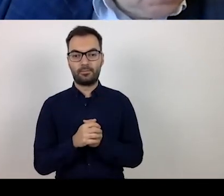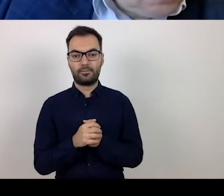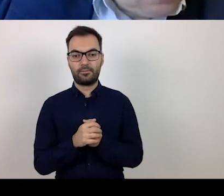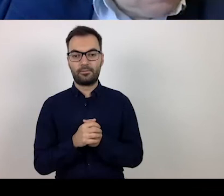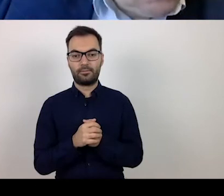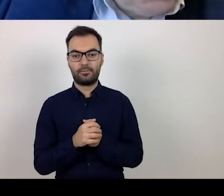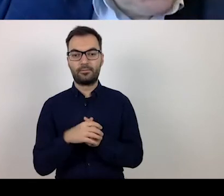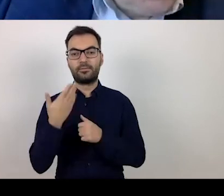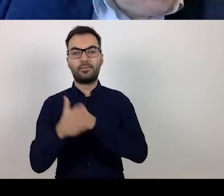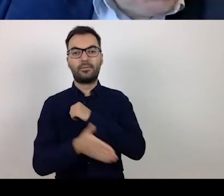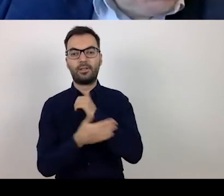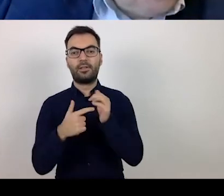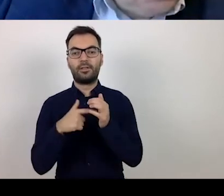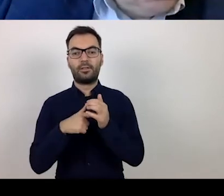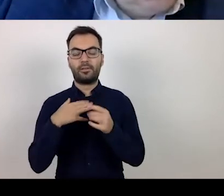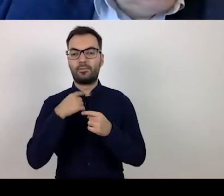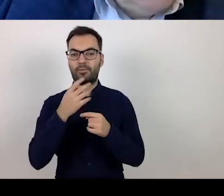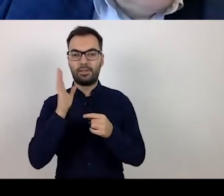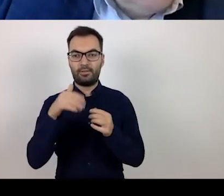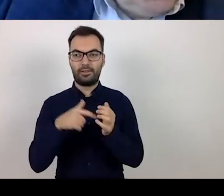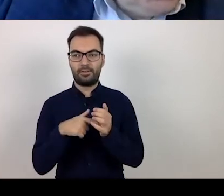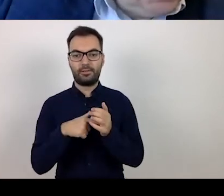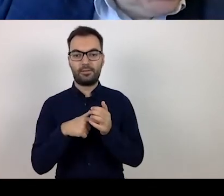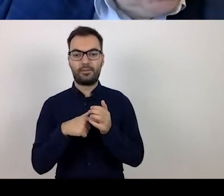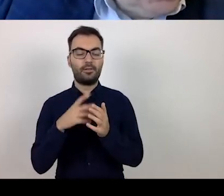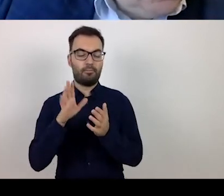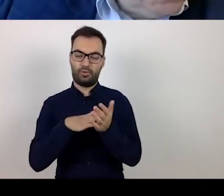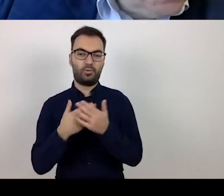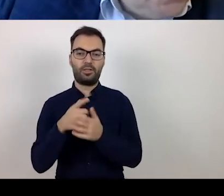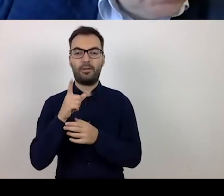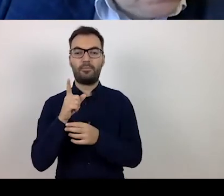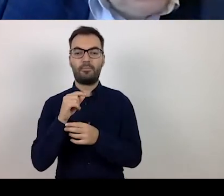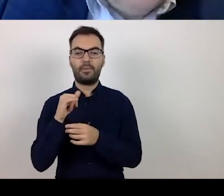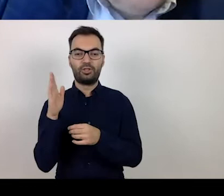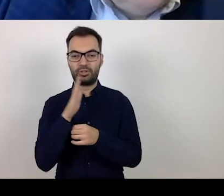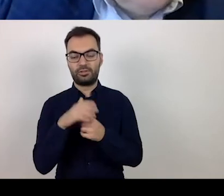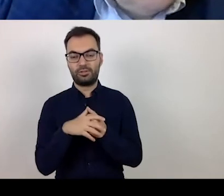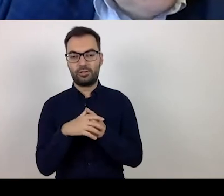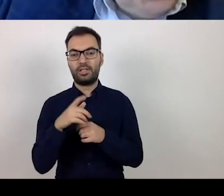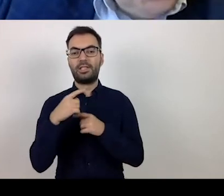we can even point at the town of Pisz with its hospital.